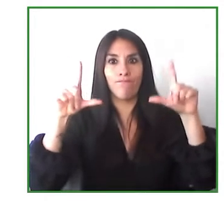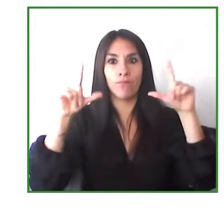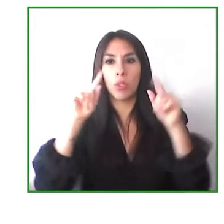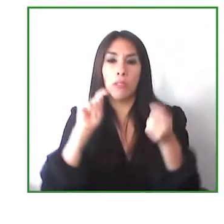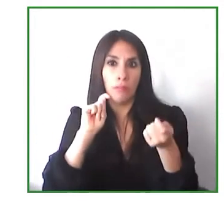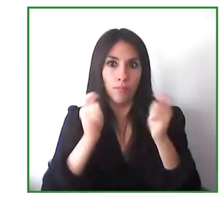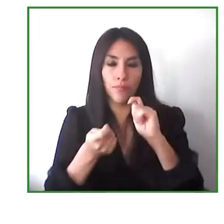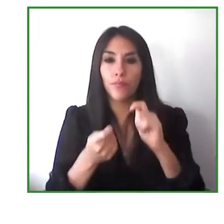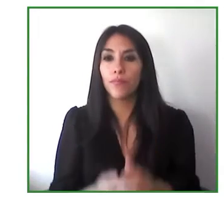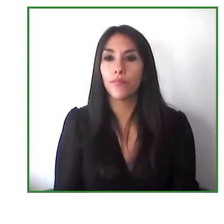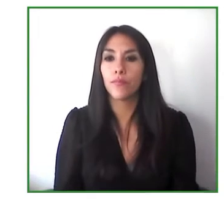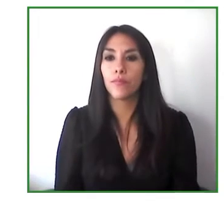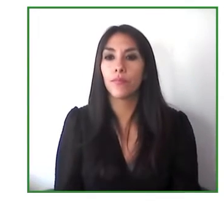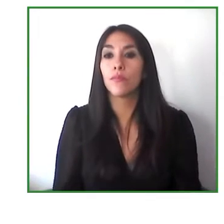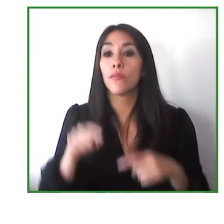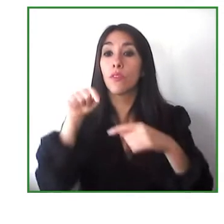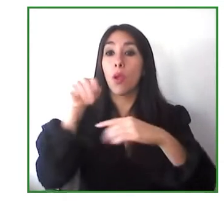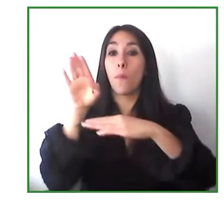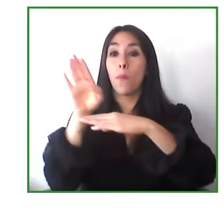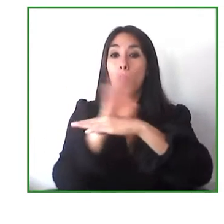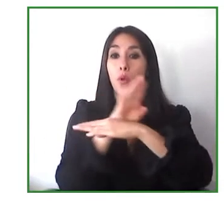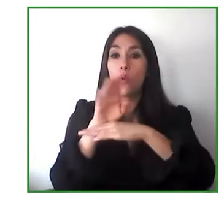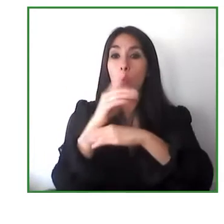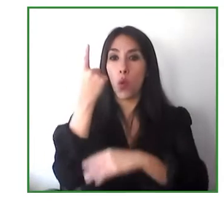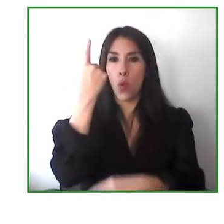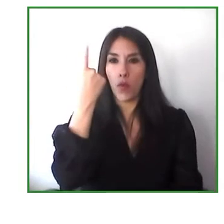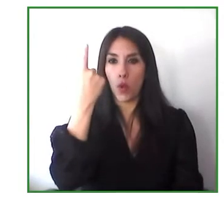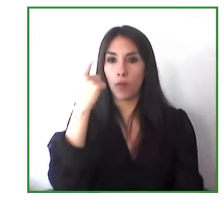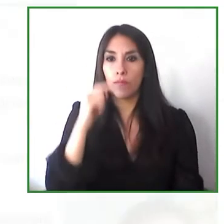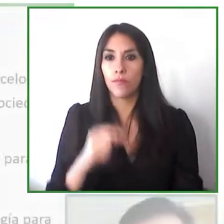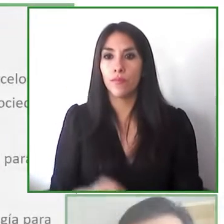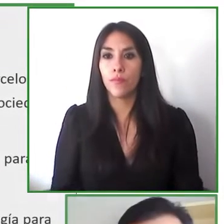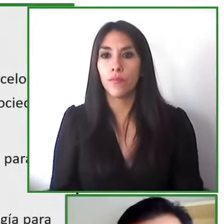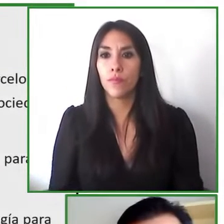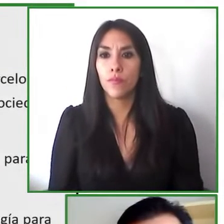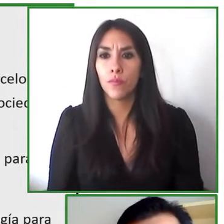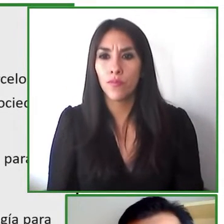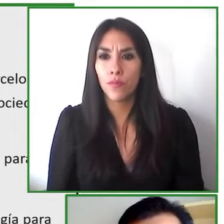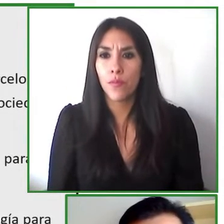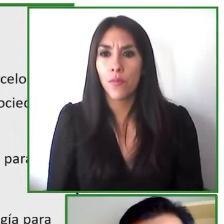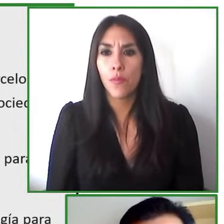based in barcelona and we have tried to create products that